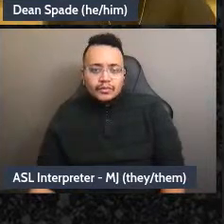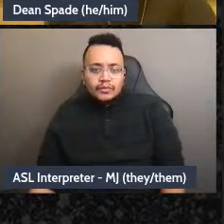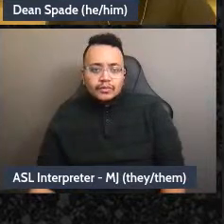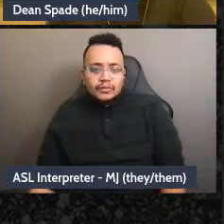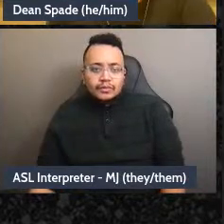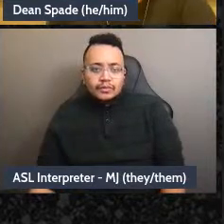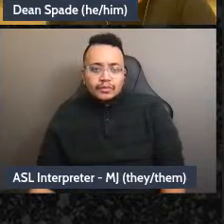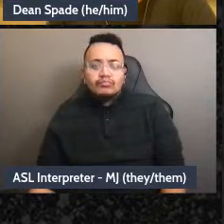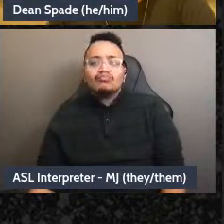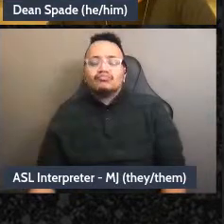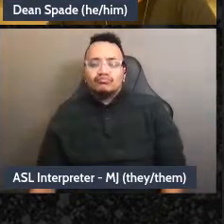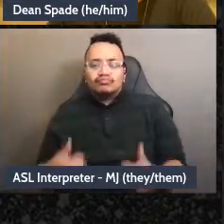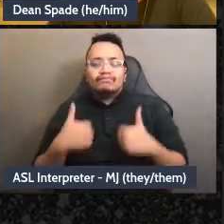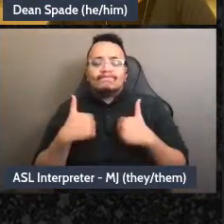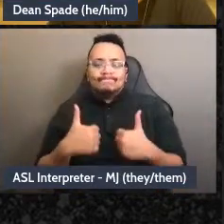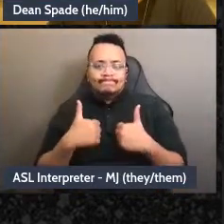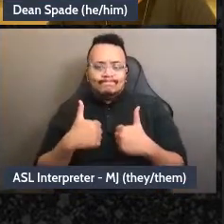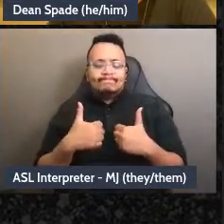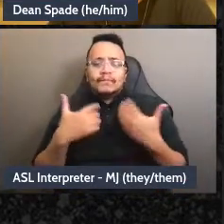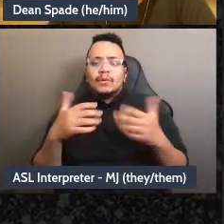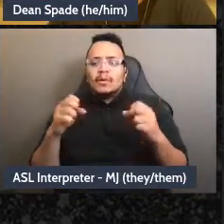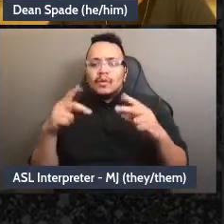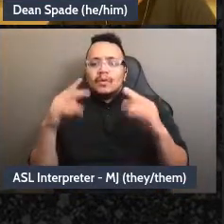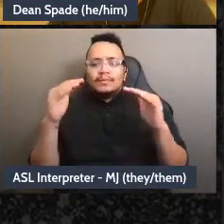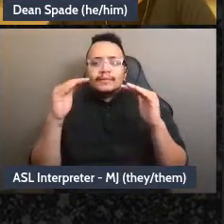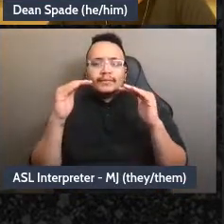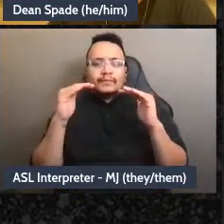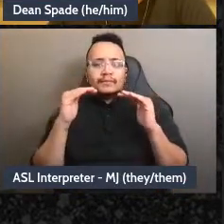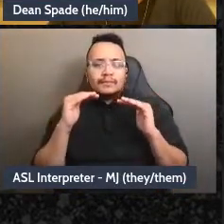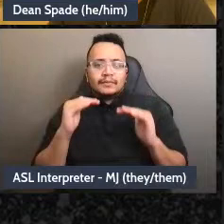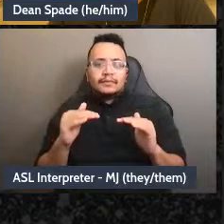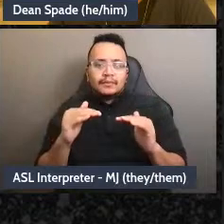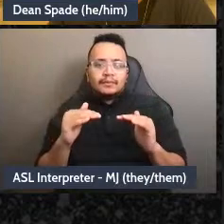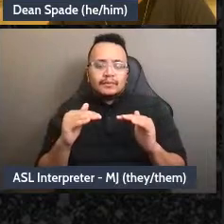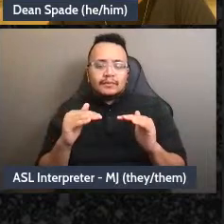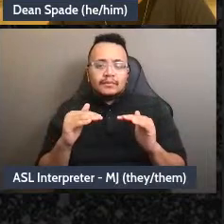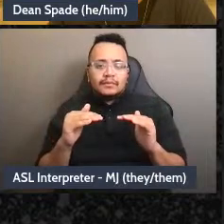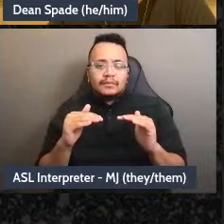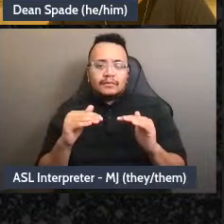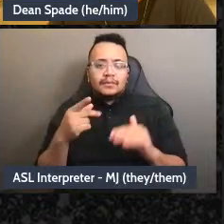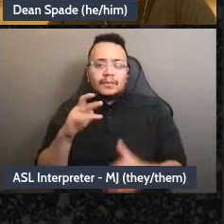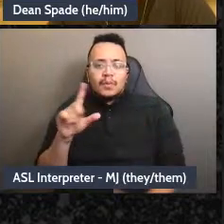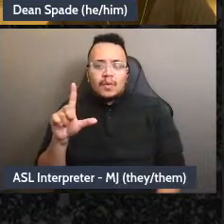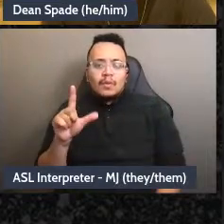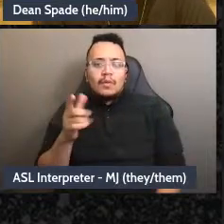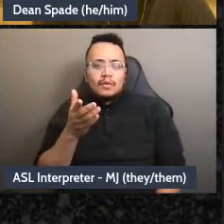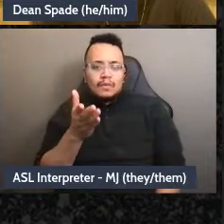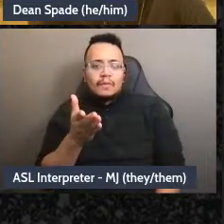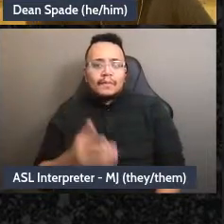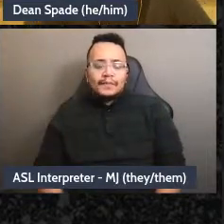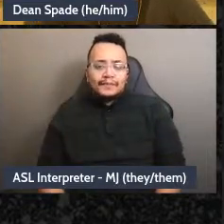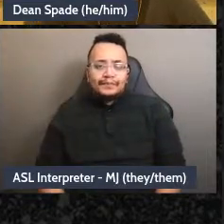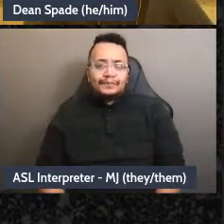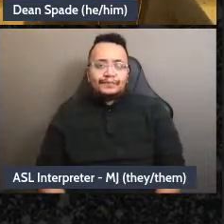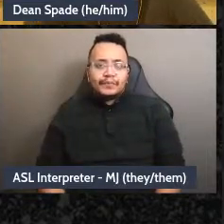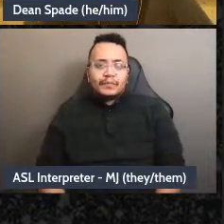Great let's go to this next, um, one Sophie. So let's talk about what are our fears about